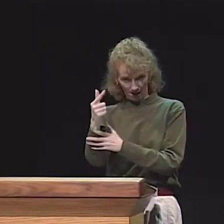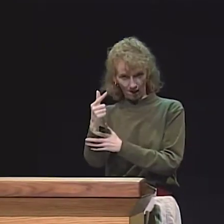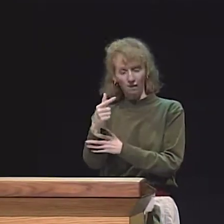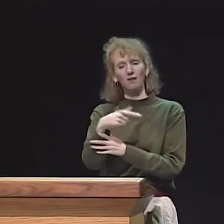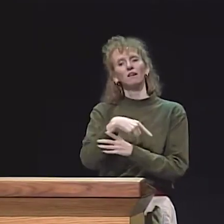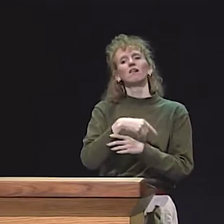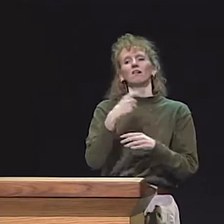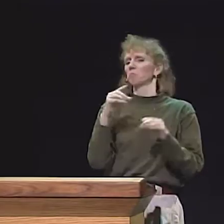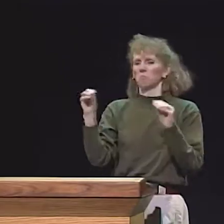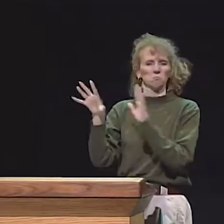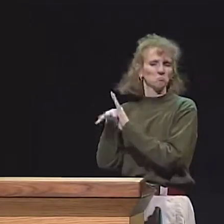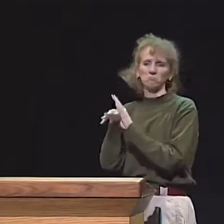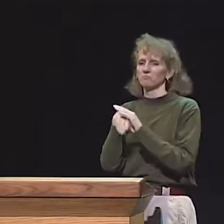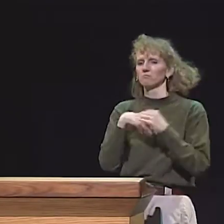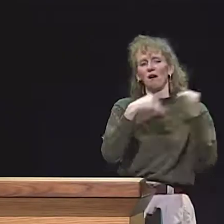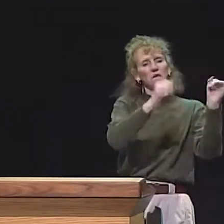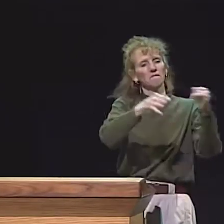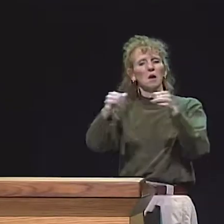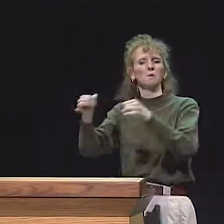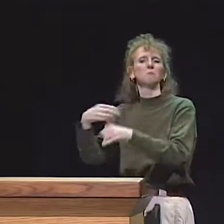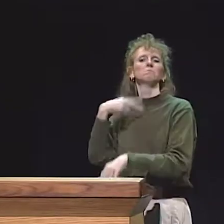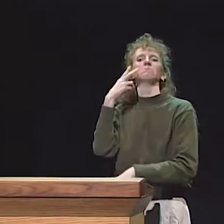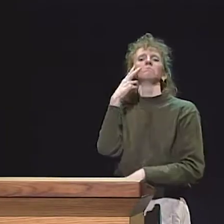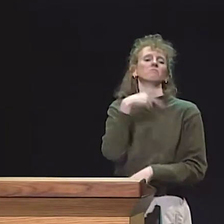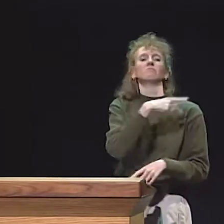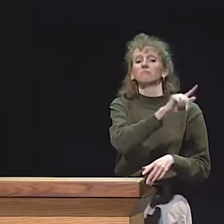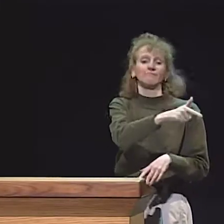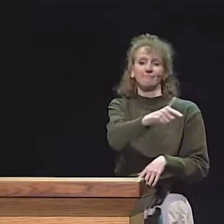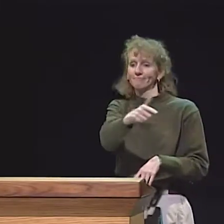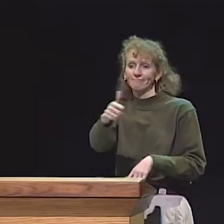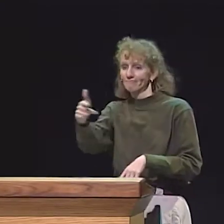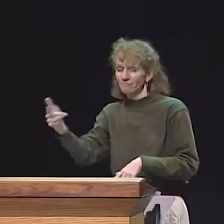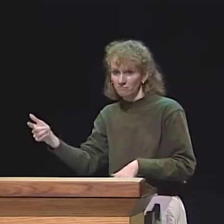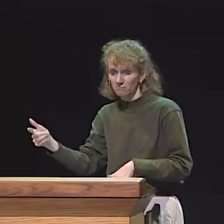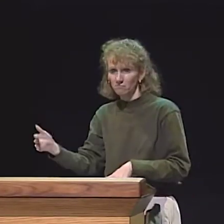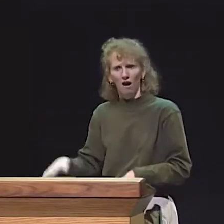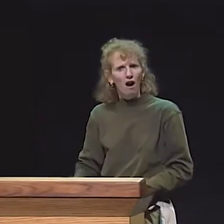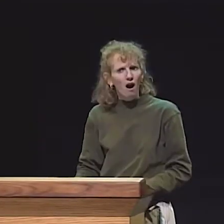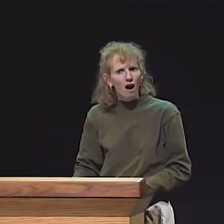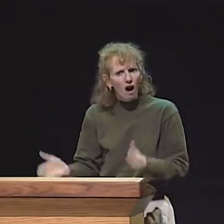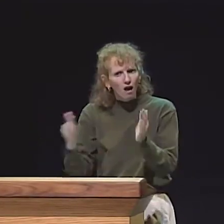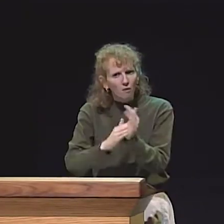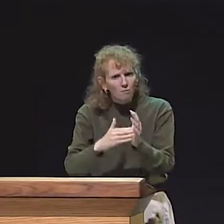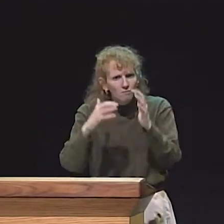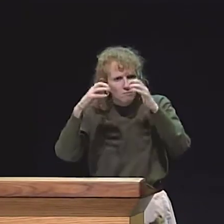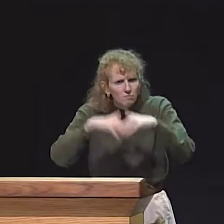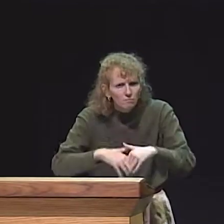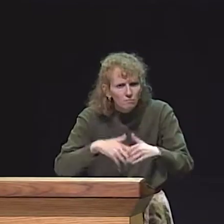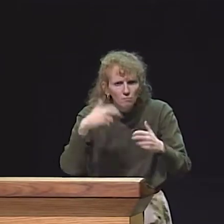JUST LIKE THE STUDENTS. AND THEN WE REPEAT THE RETELLING. WE DON'T NEED THE VIDEOTAPING. WE MIGHT DO IT INDIVIDUALLY.